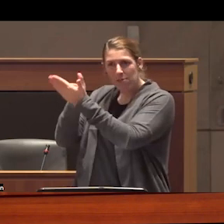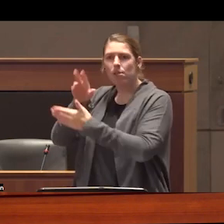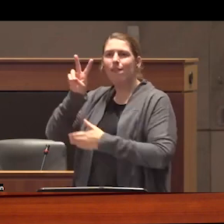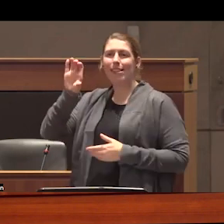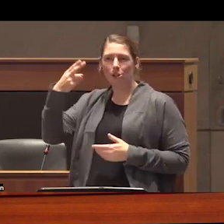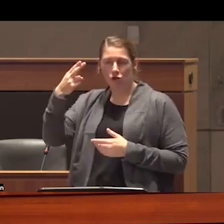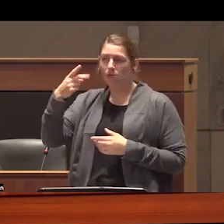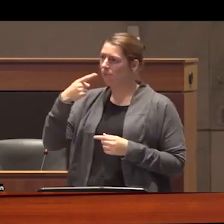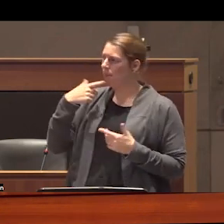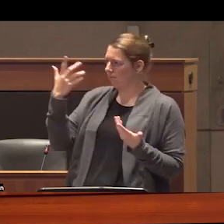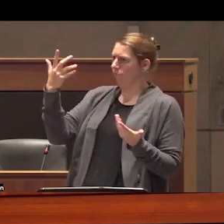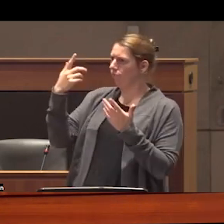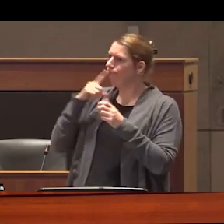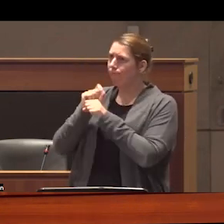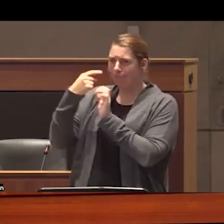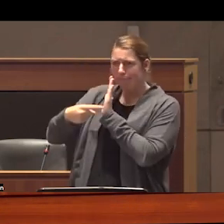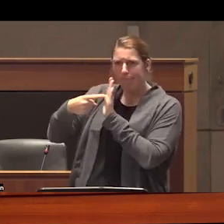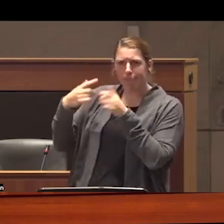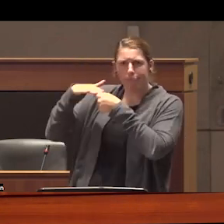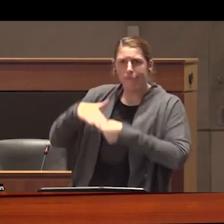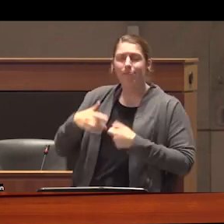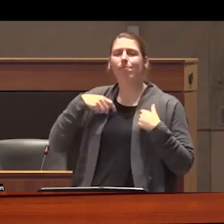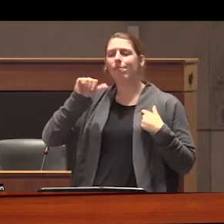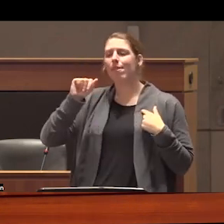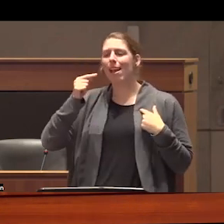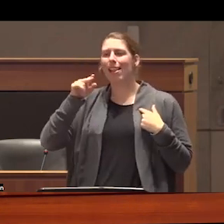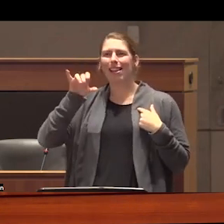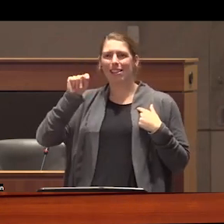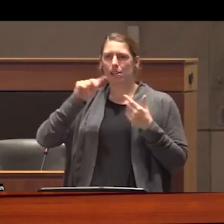Health alleging that he was discriminated against as an atheist which prompted VCH